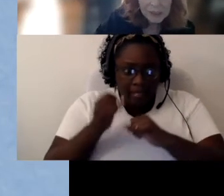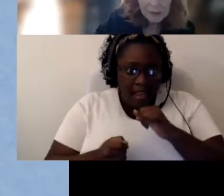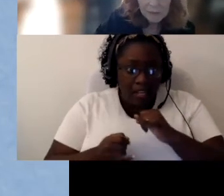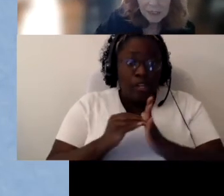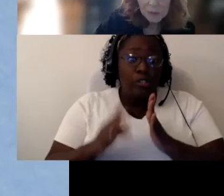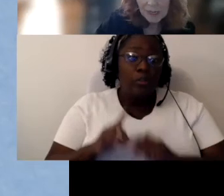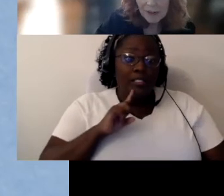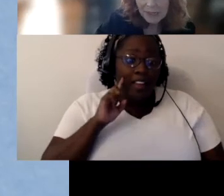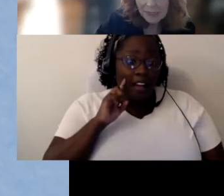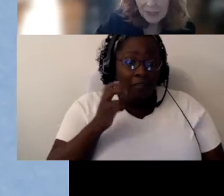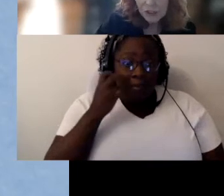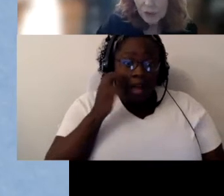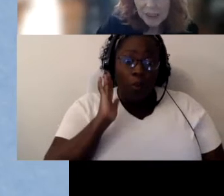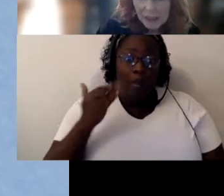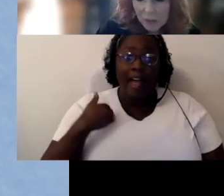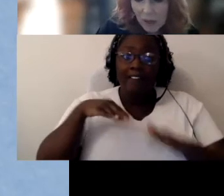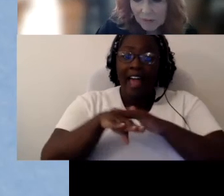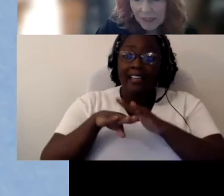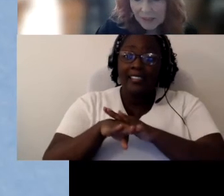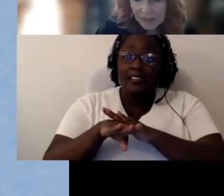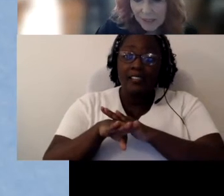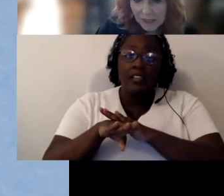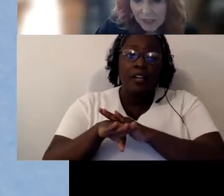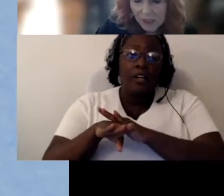will have access to trained and qualified interveners.